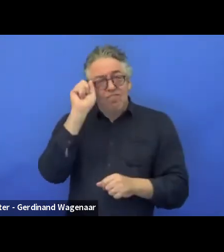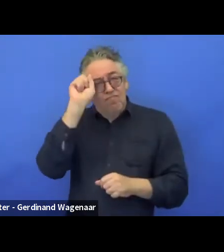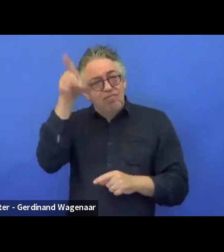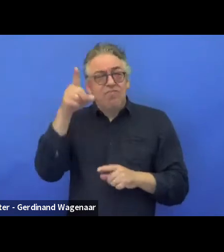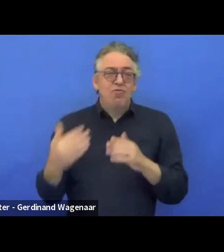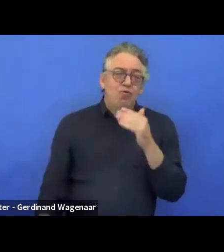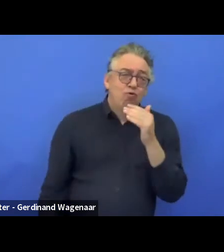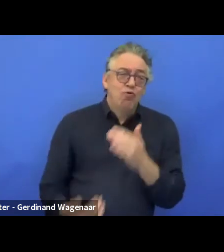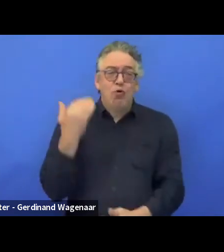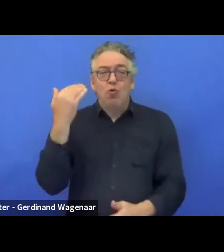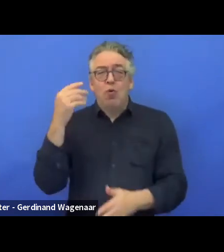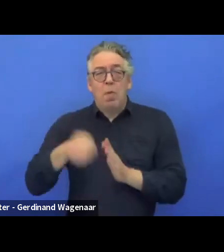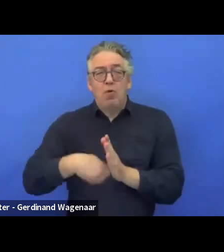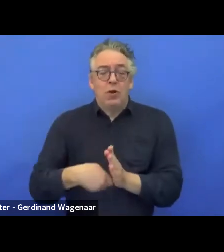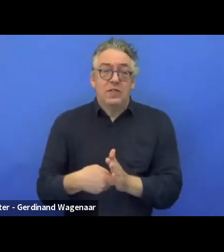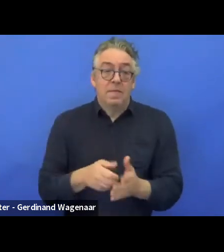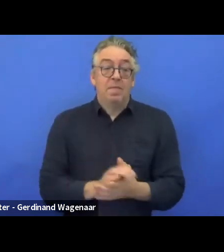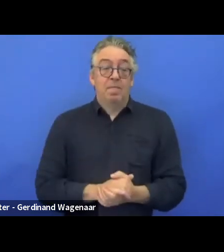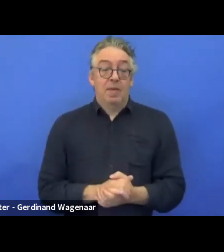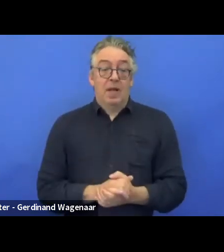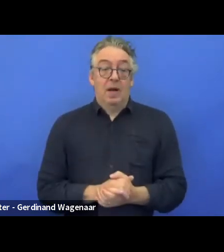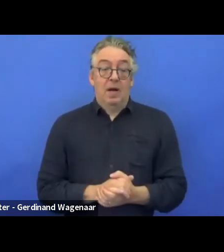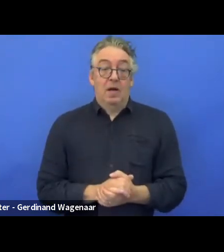Basically, I would follow in pillar one and pillar two,